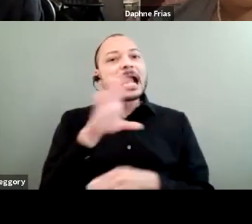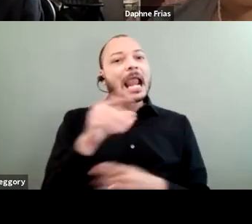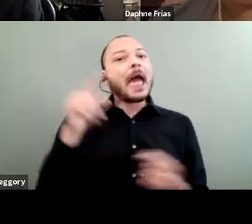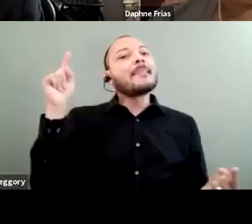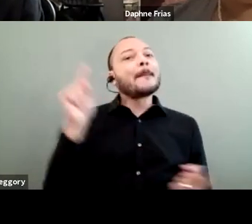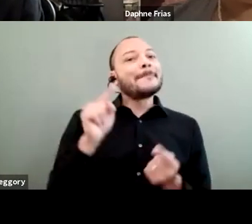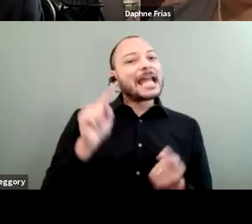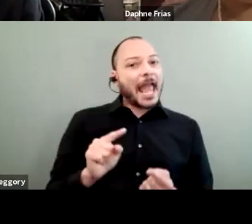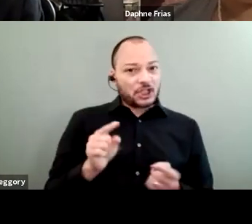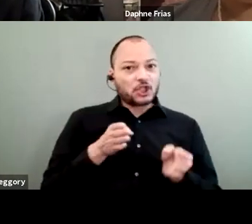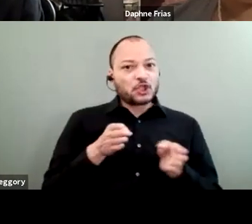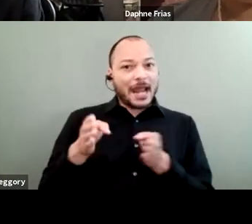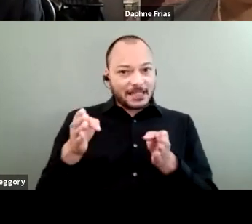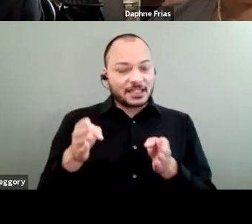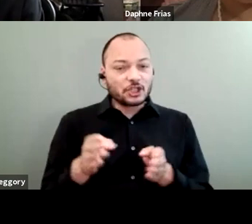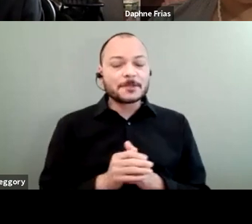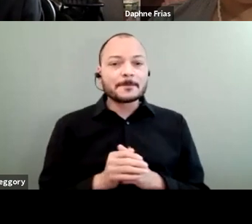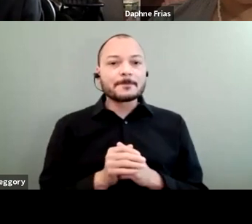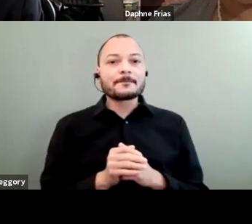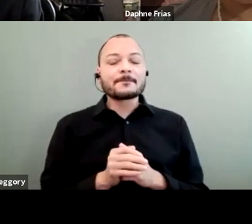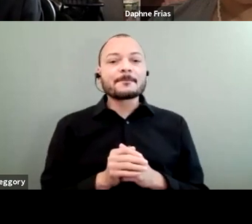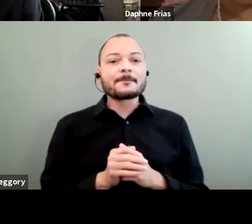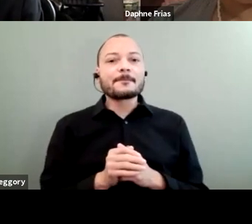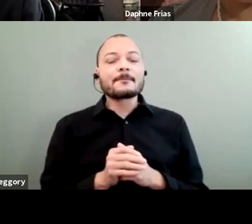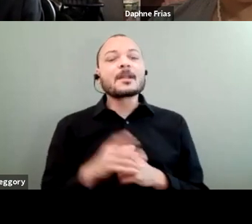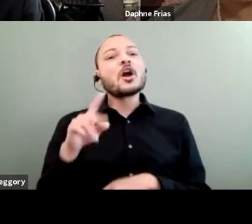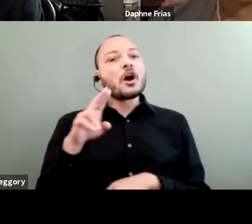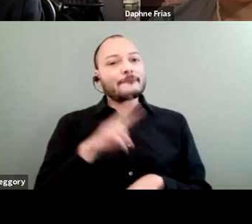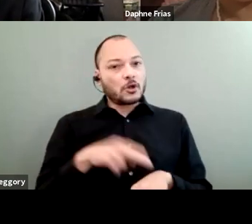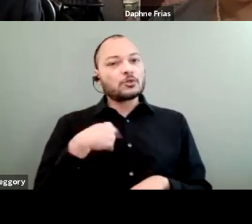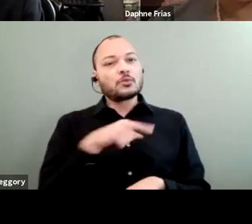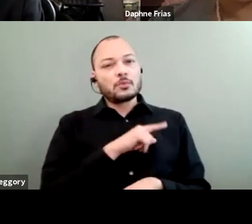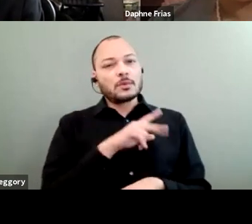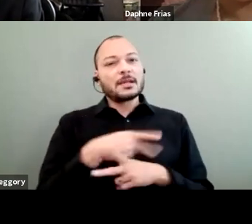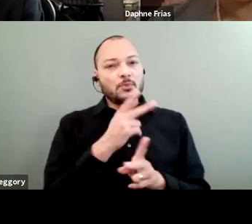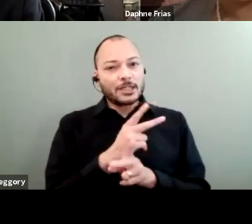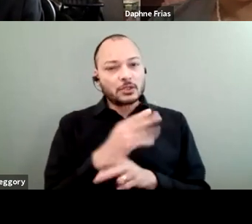And of course, we produce knowledge, we do a lot of things.